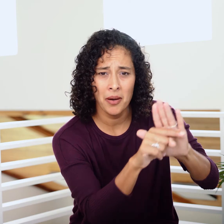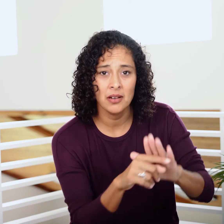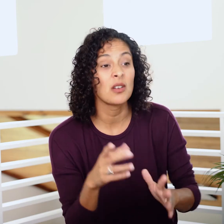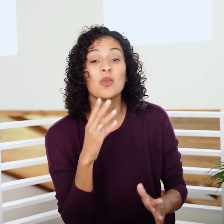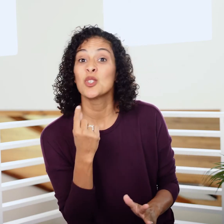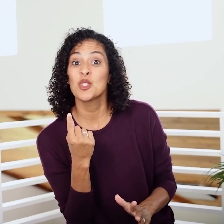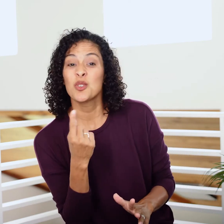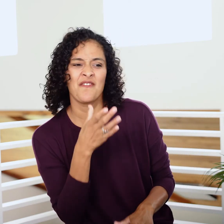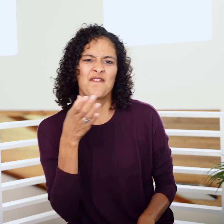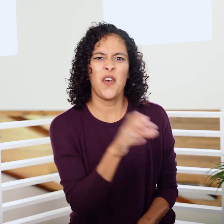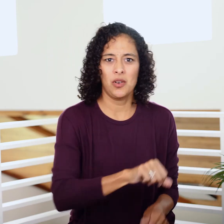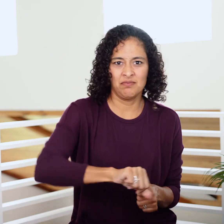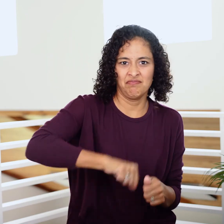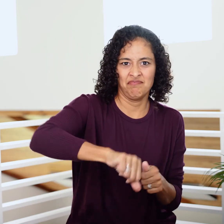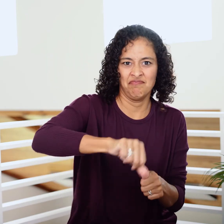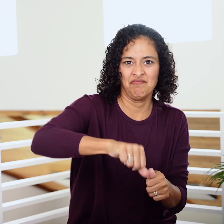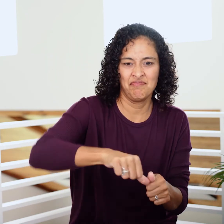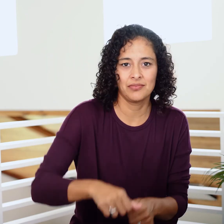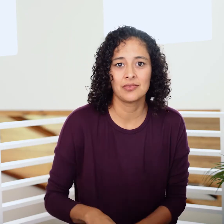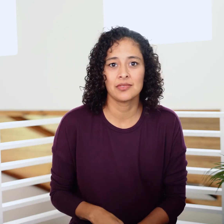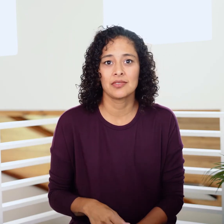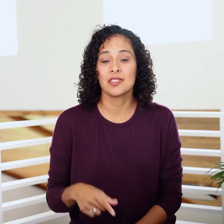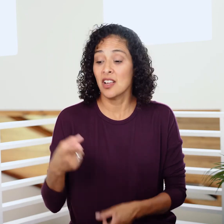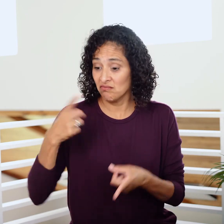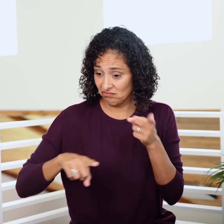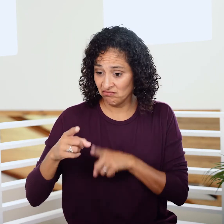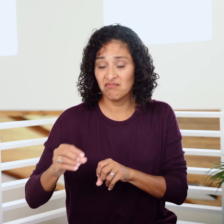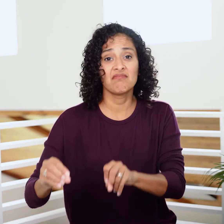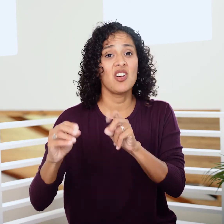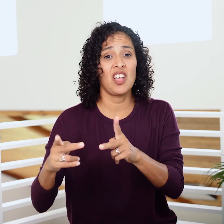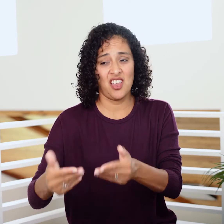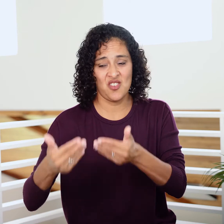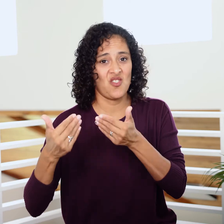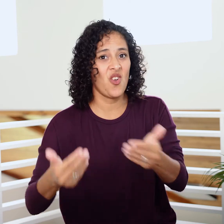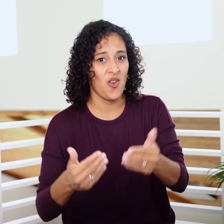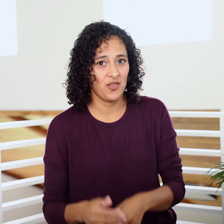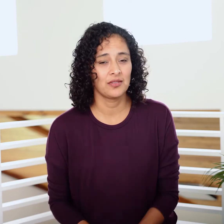They say the men all have to be circumcised. Shechem and his dad agree on behalf of everyone in town.